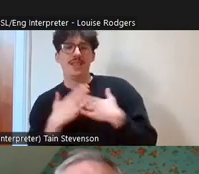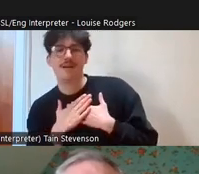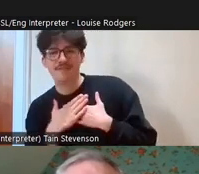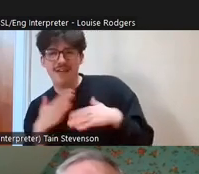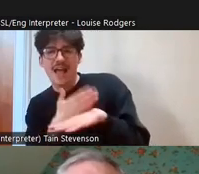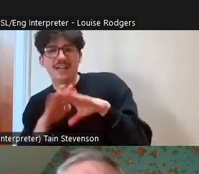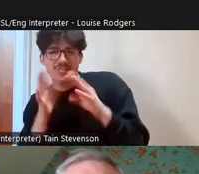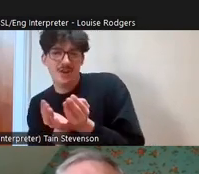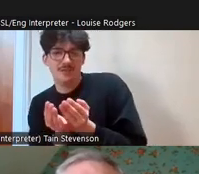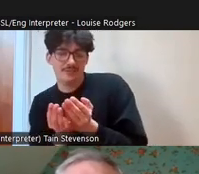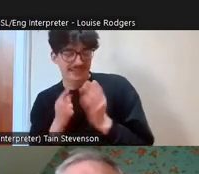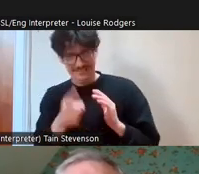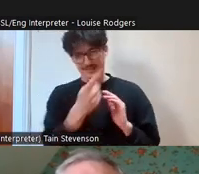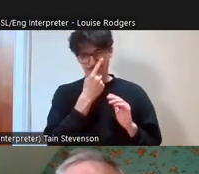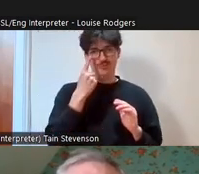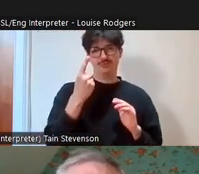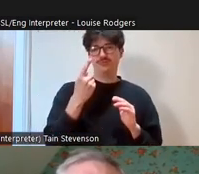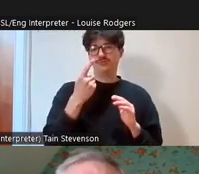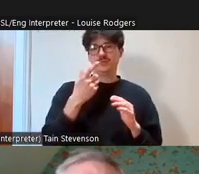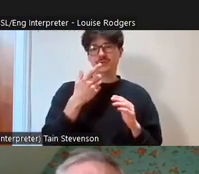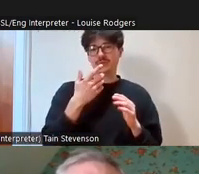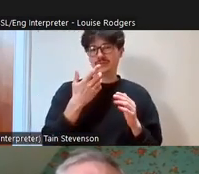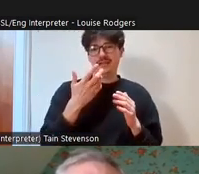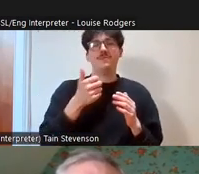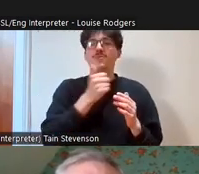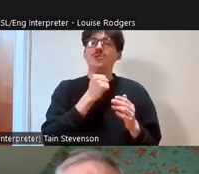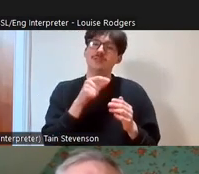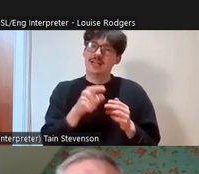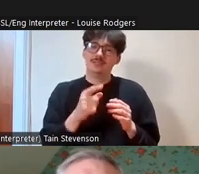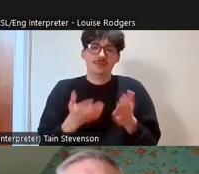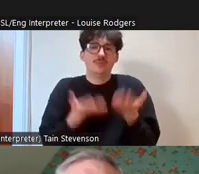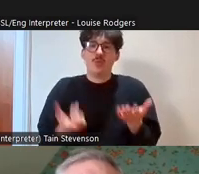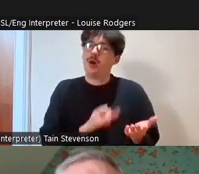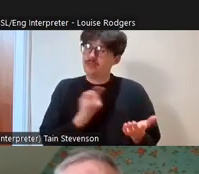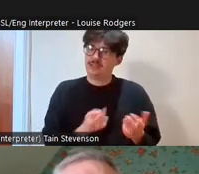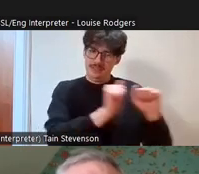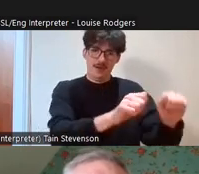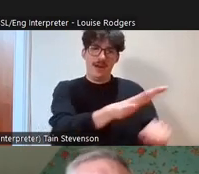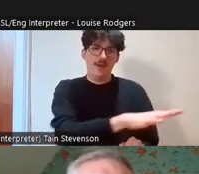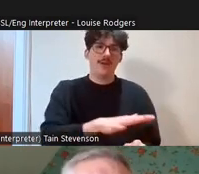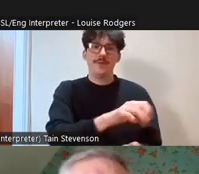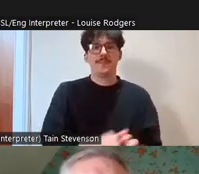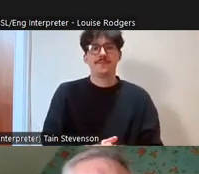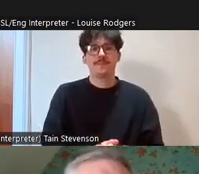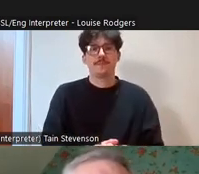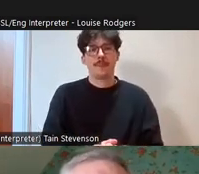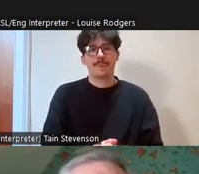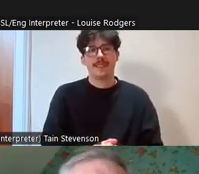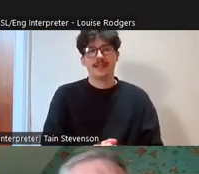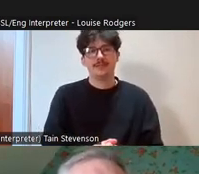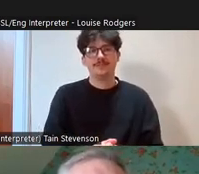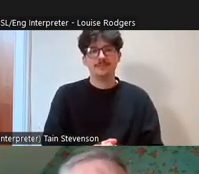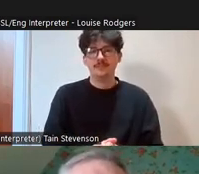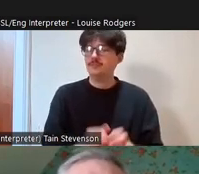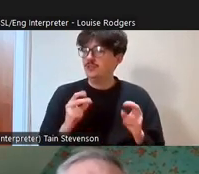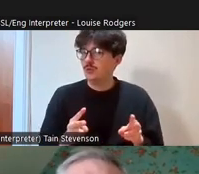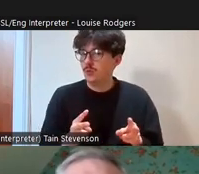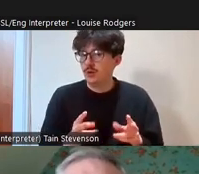to help promote ourselves in their local area as well and so just as a final thing, we'd